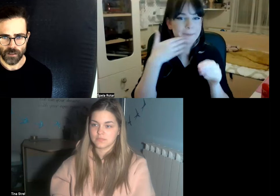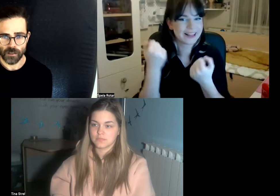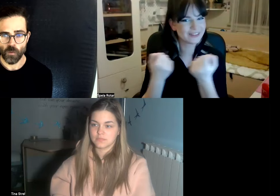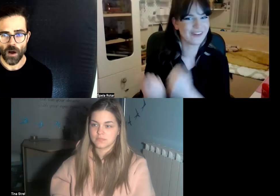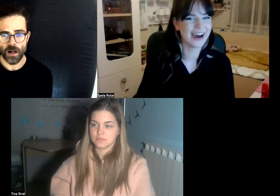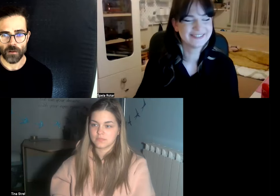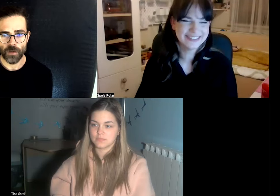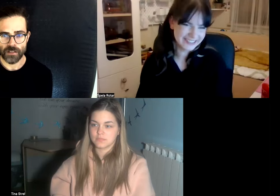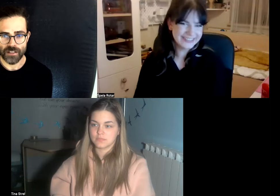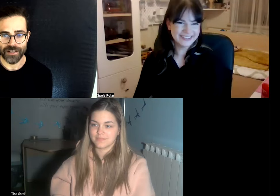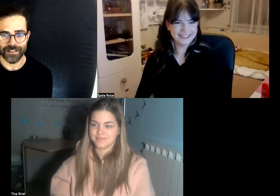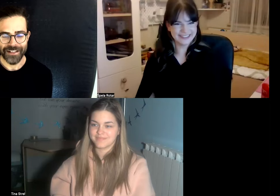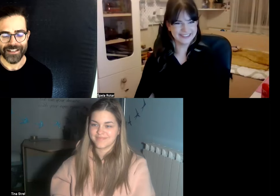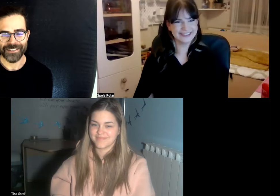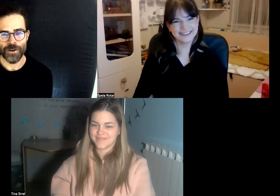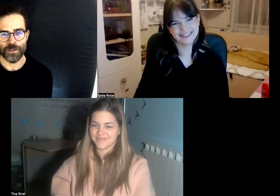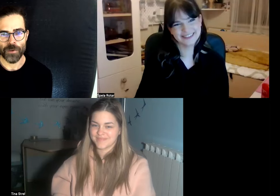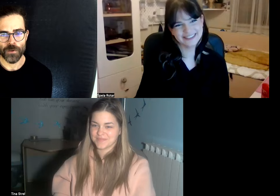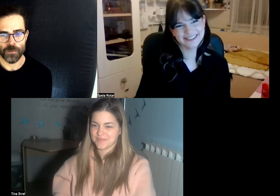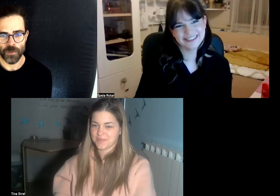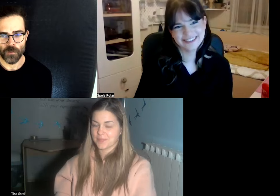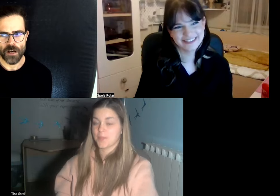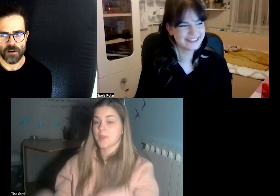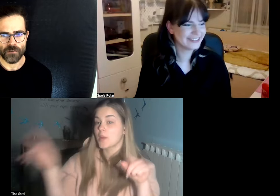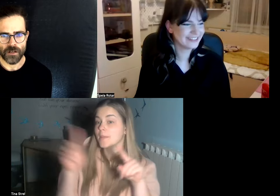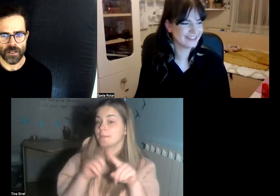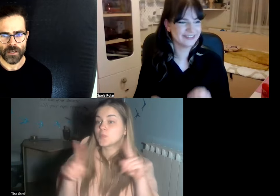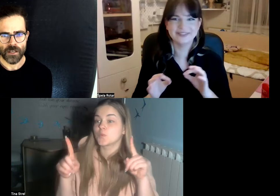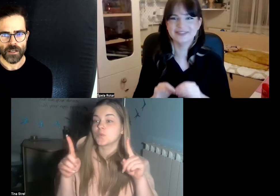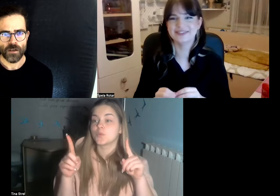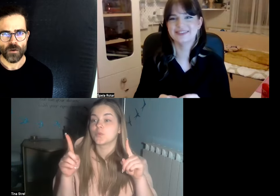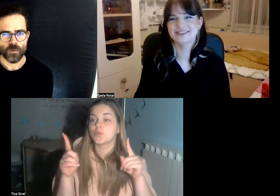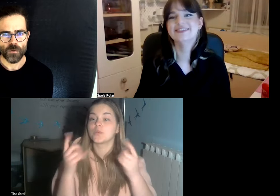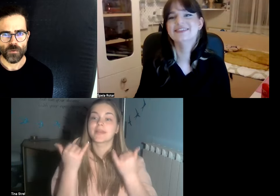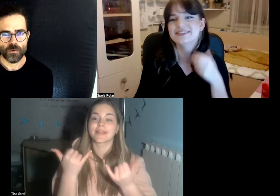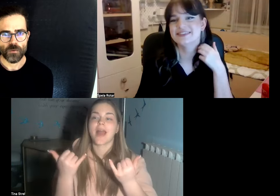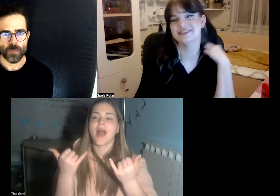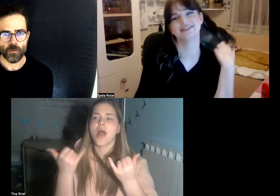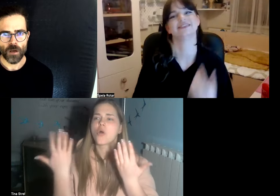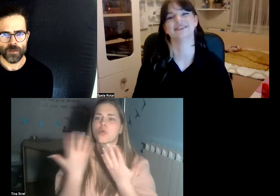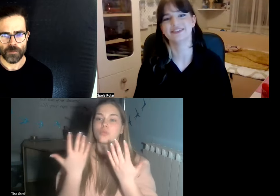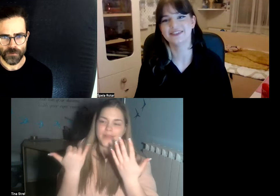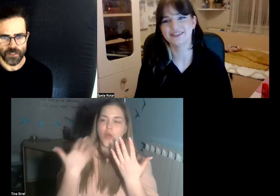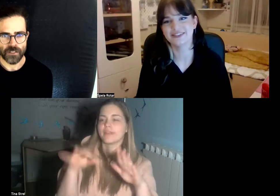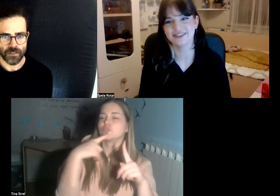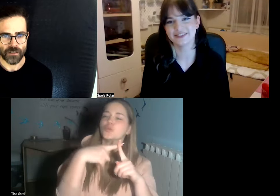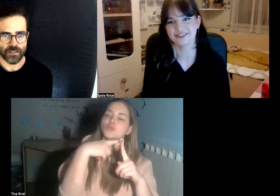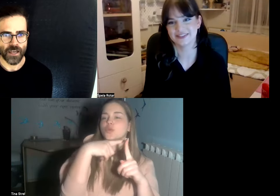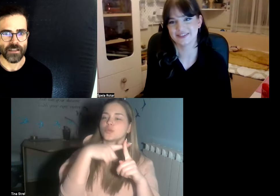while we can still enjoy the view but we are very we are very proficient in that